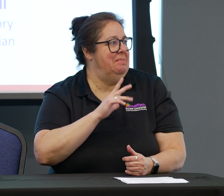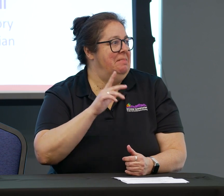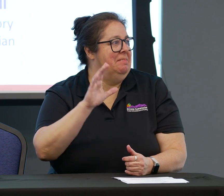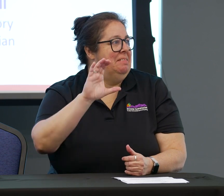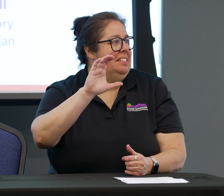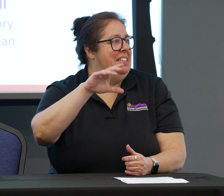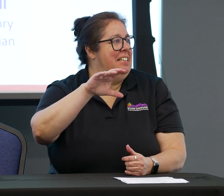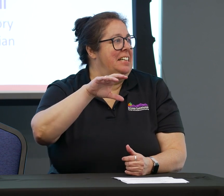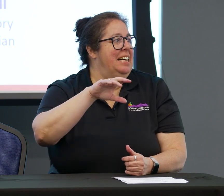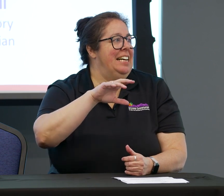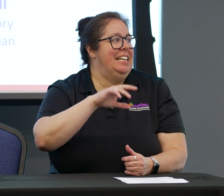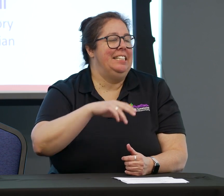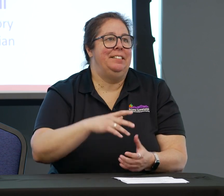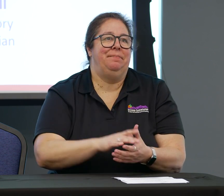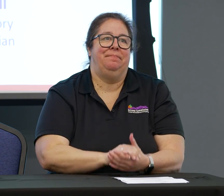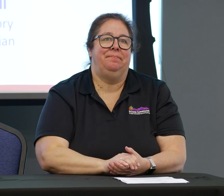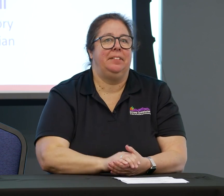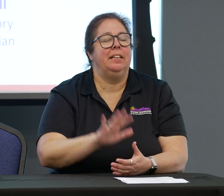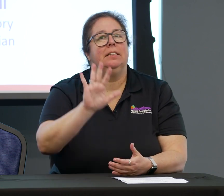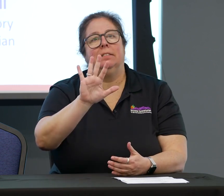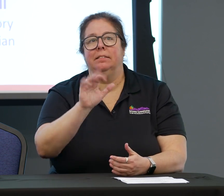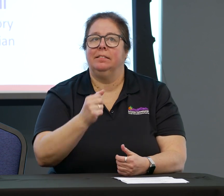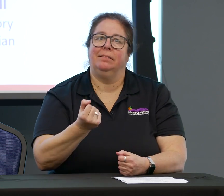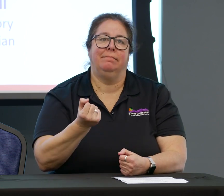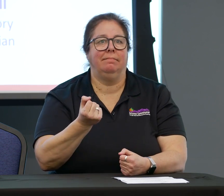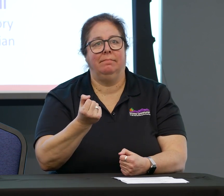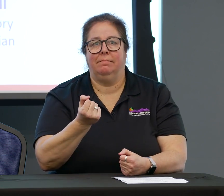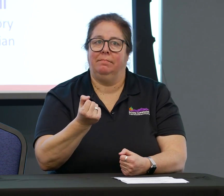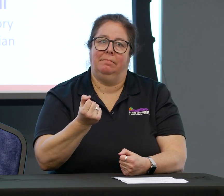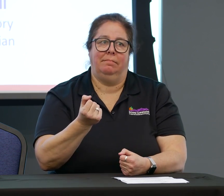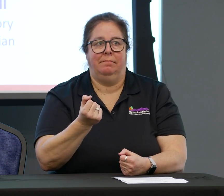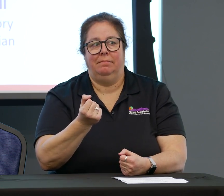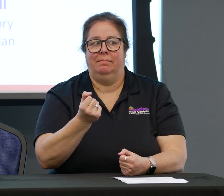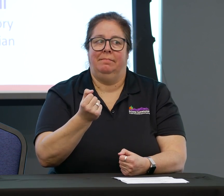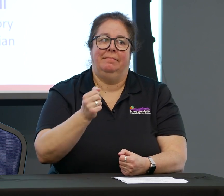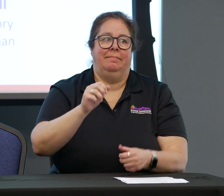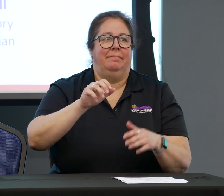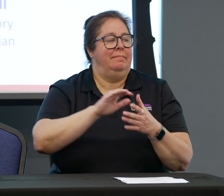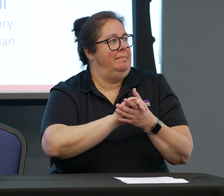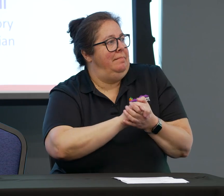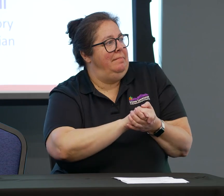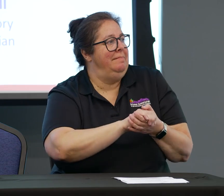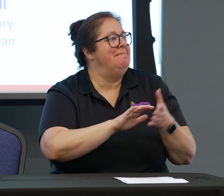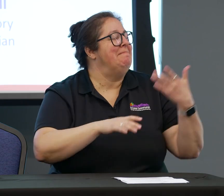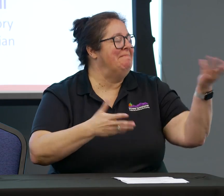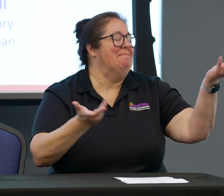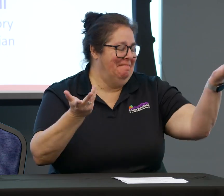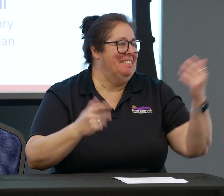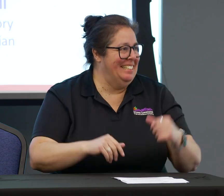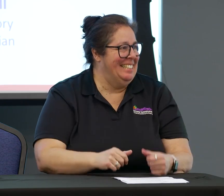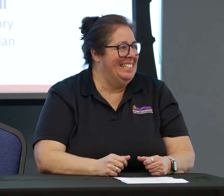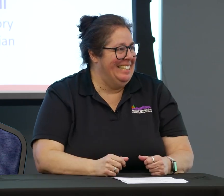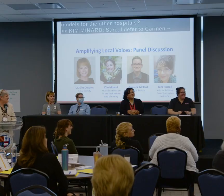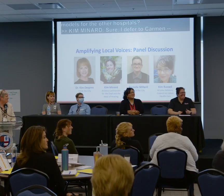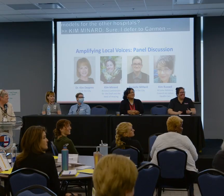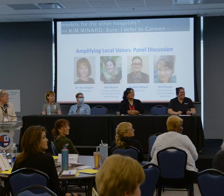Sure, I defer to Carmen, our executive, well, let me think. Yes, please, Carmen.